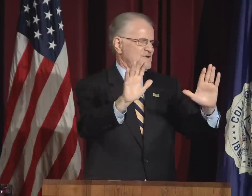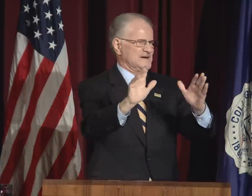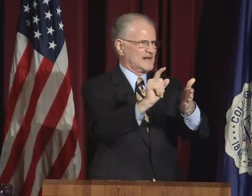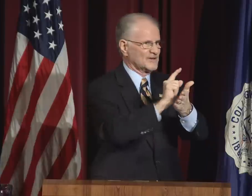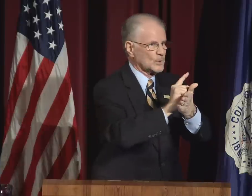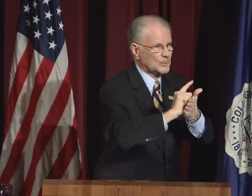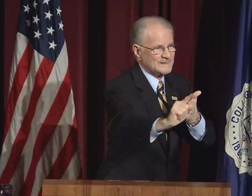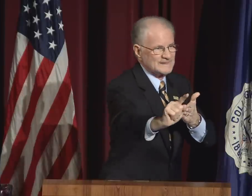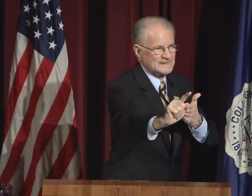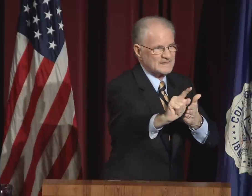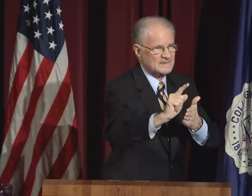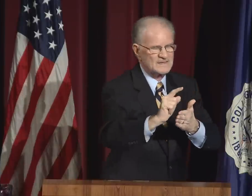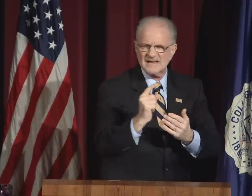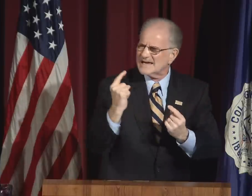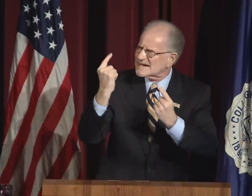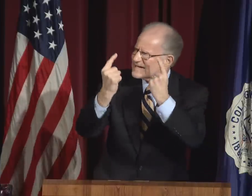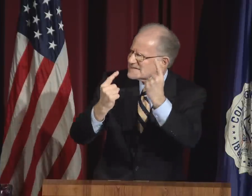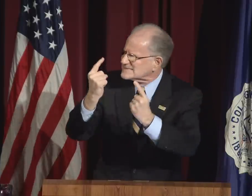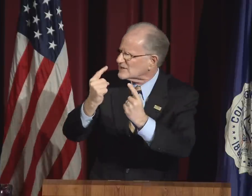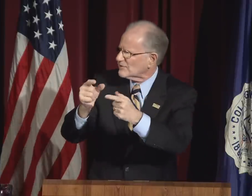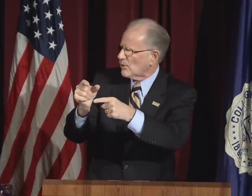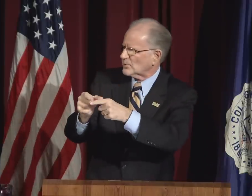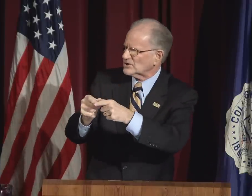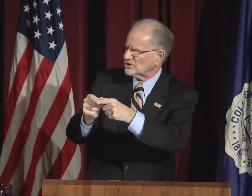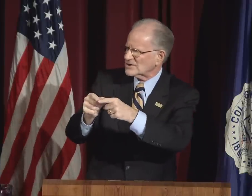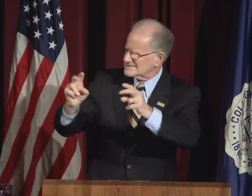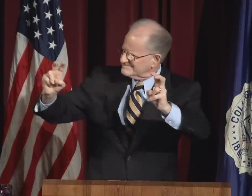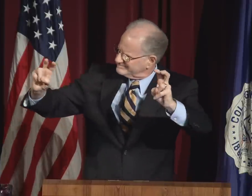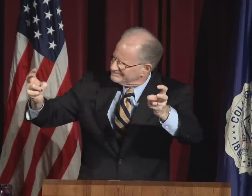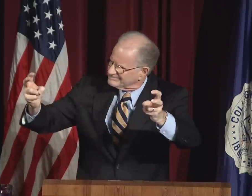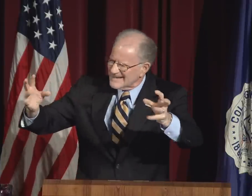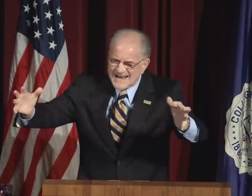for an extraordinary week.